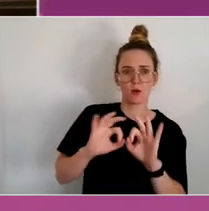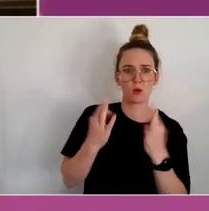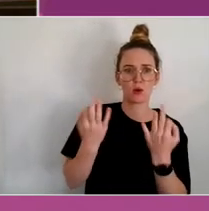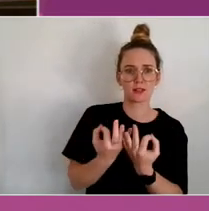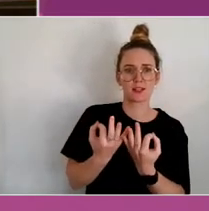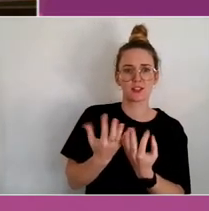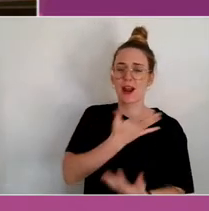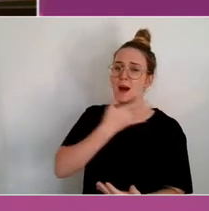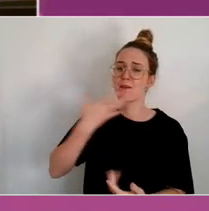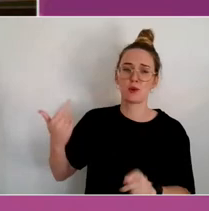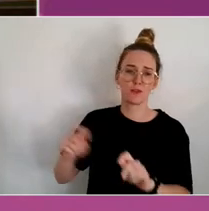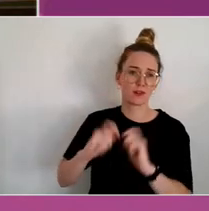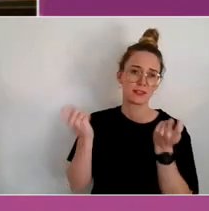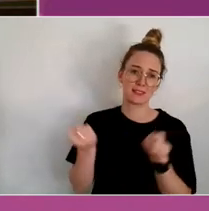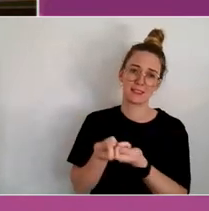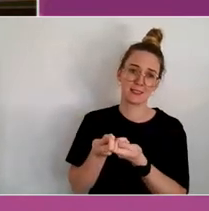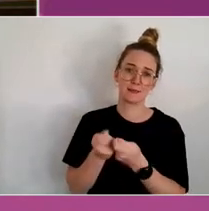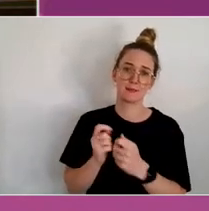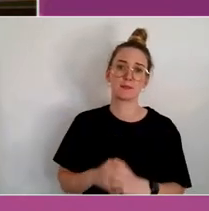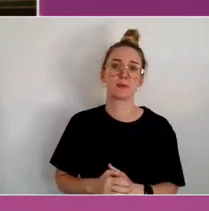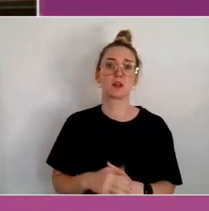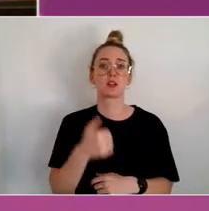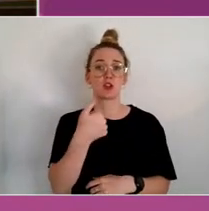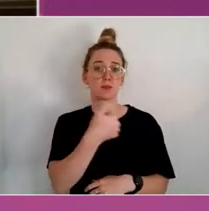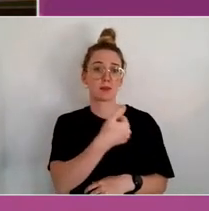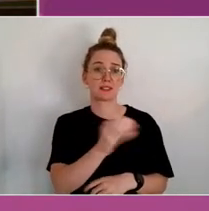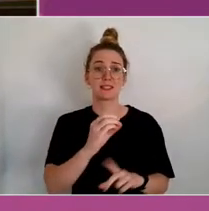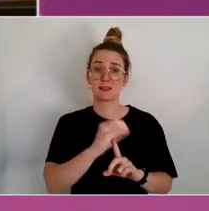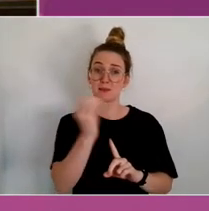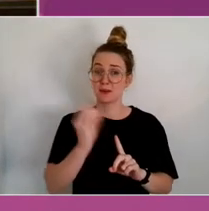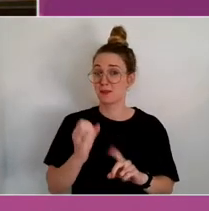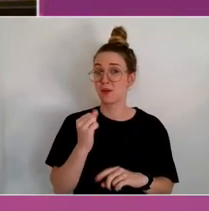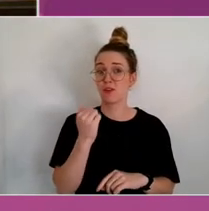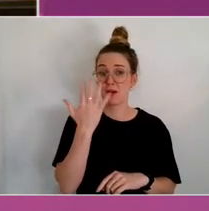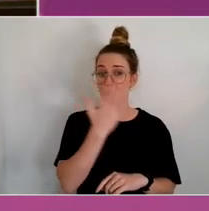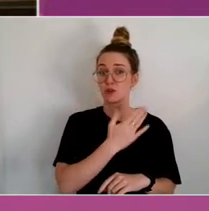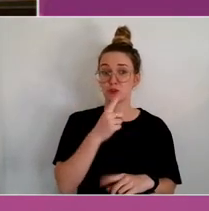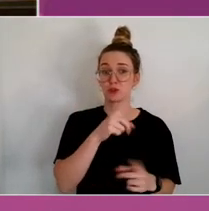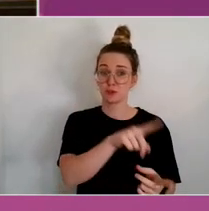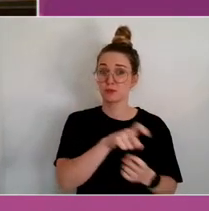because we're 60% employed Aboriginal people as well, is really important to us.